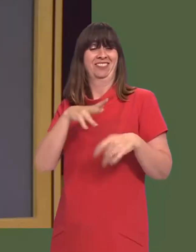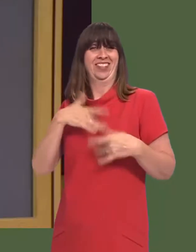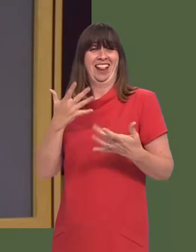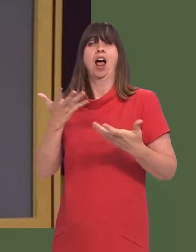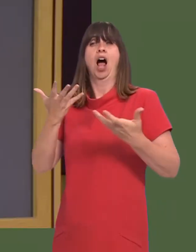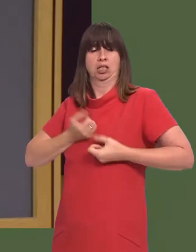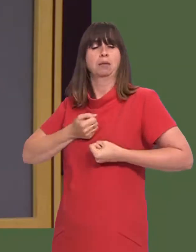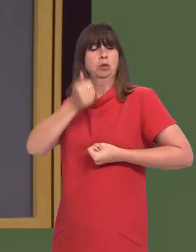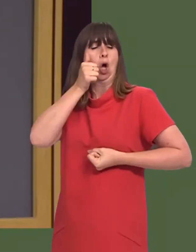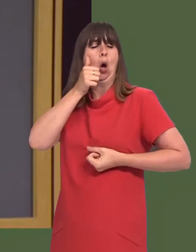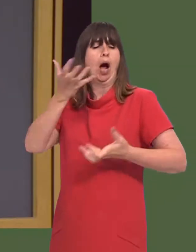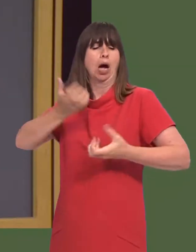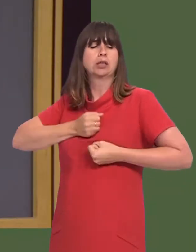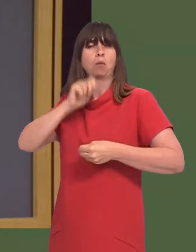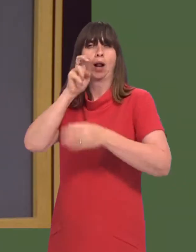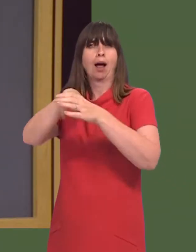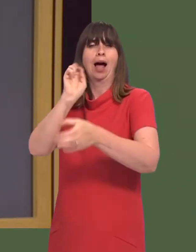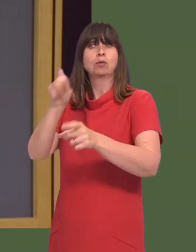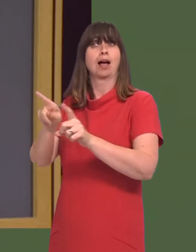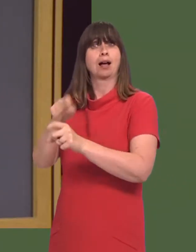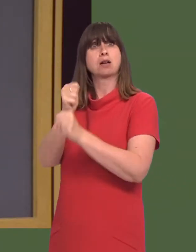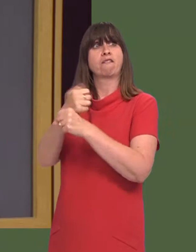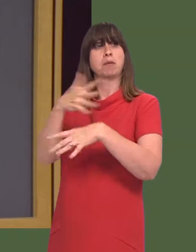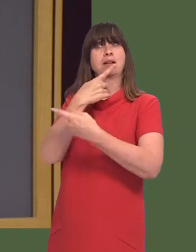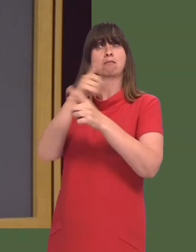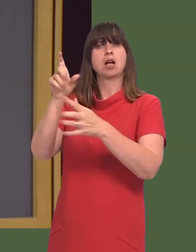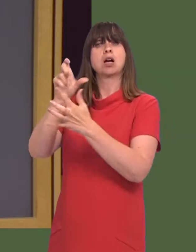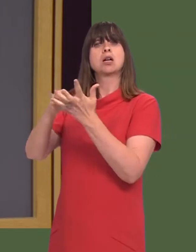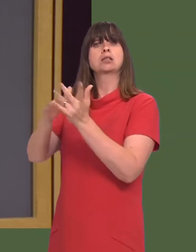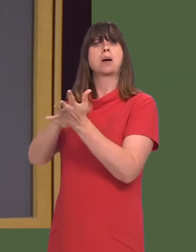and the Government has said it is going to leave the customs union.